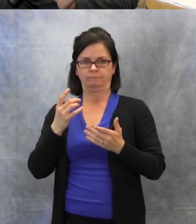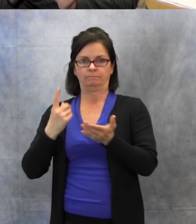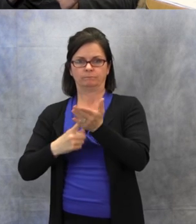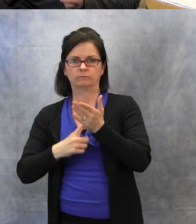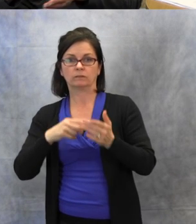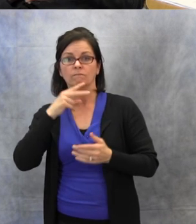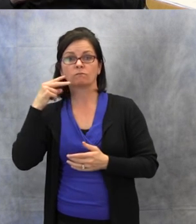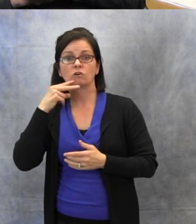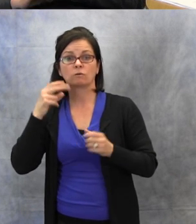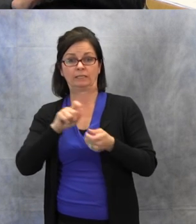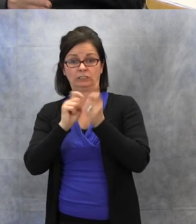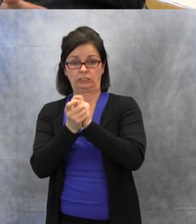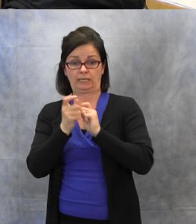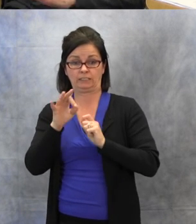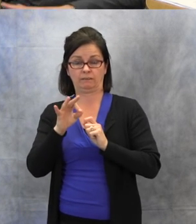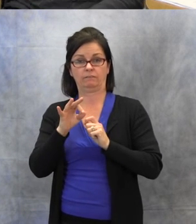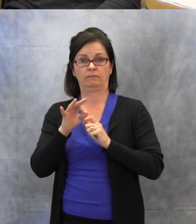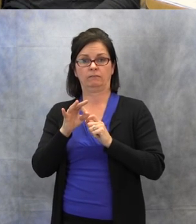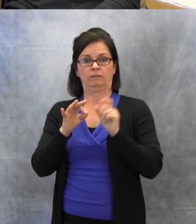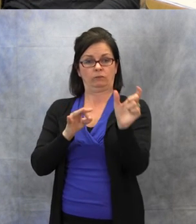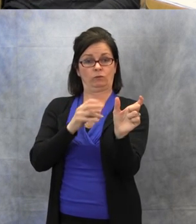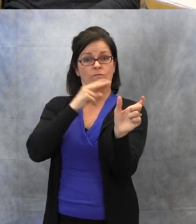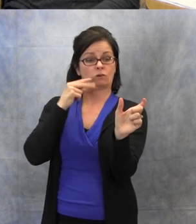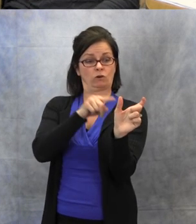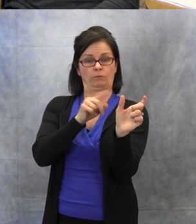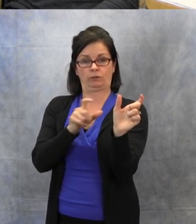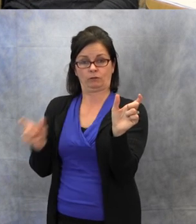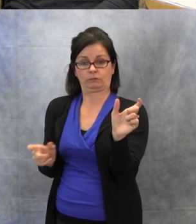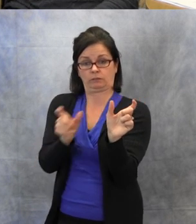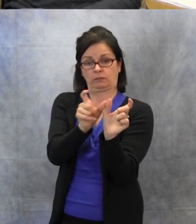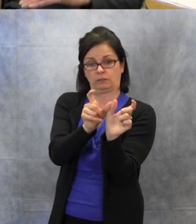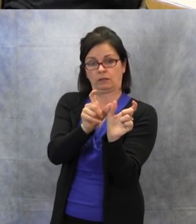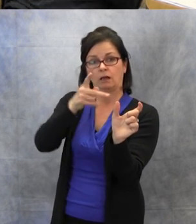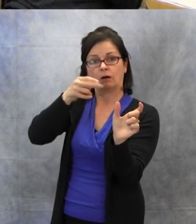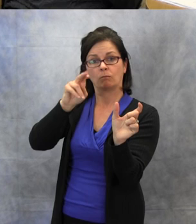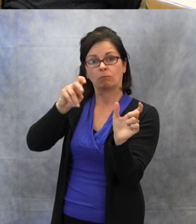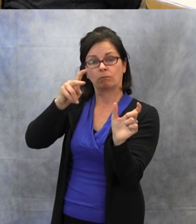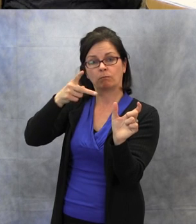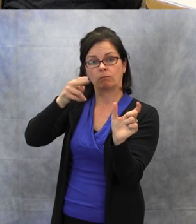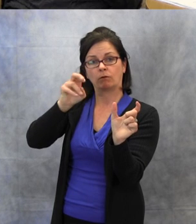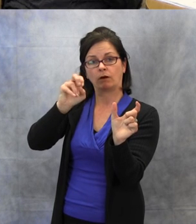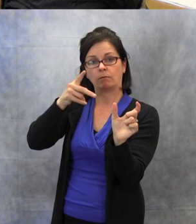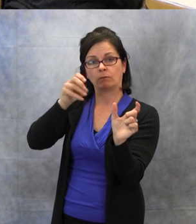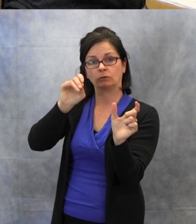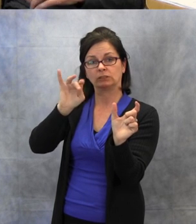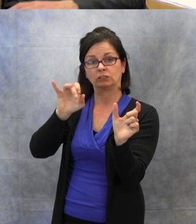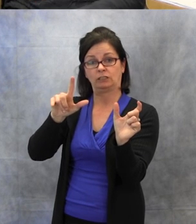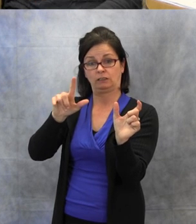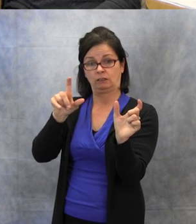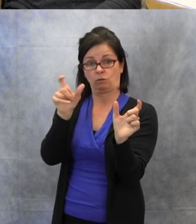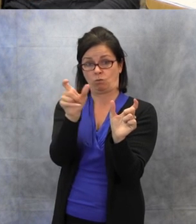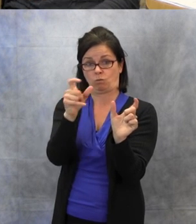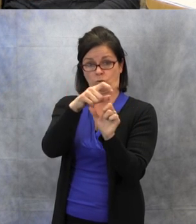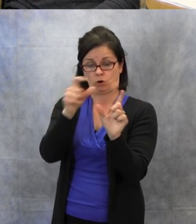and now it changes the meaning completely. It has a demonstration, has these cute little cartoons,